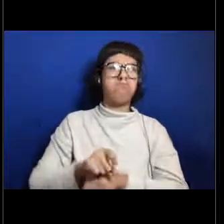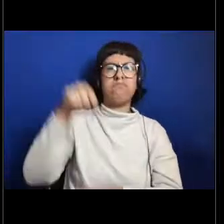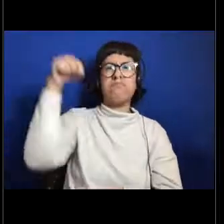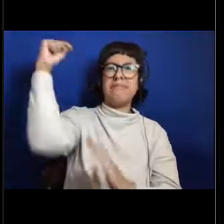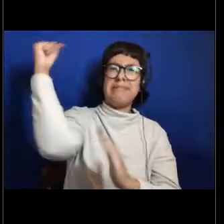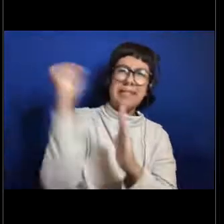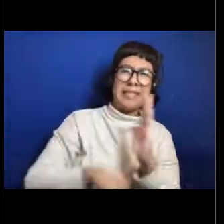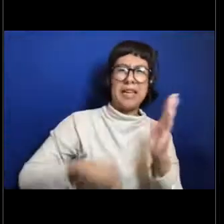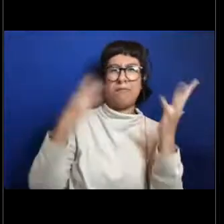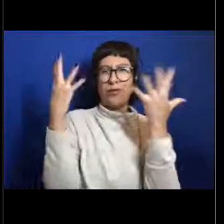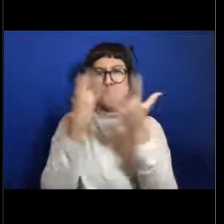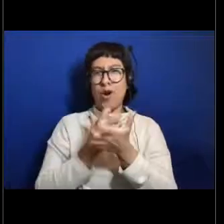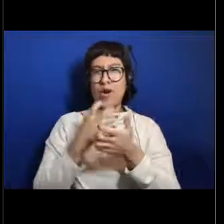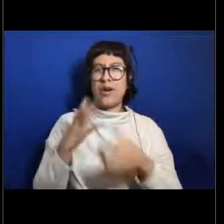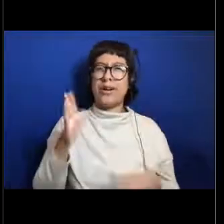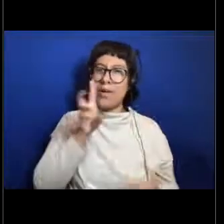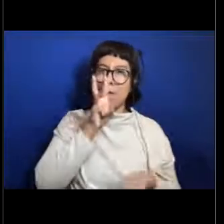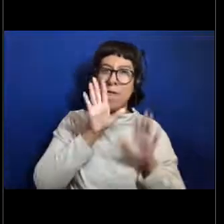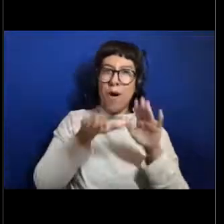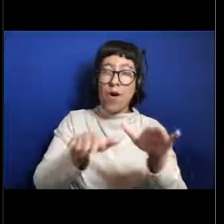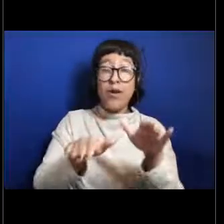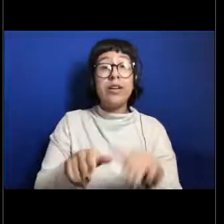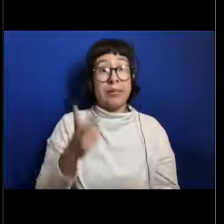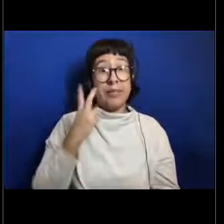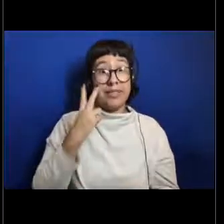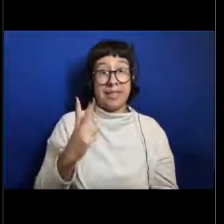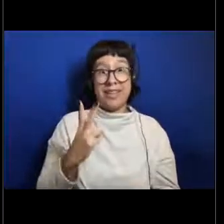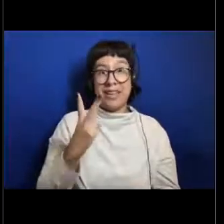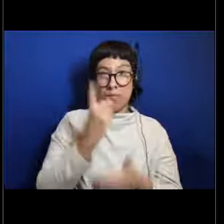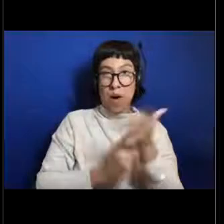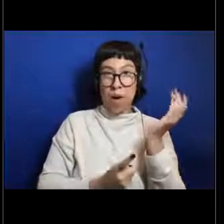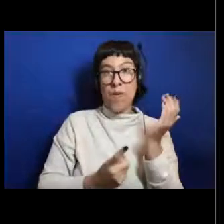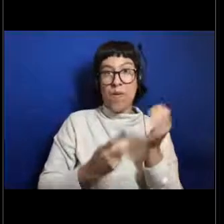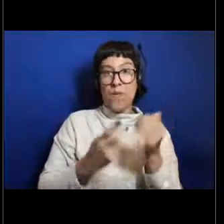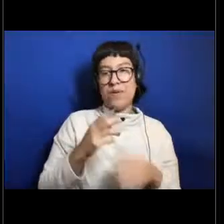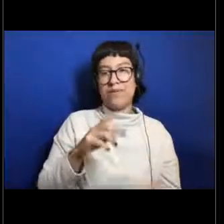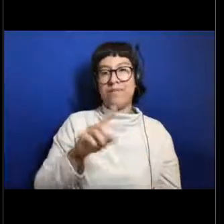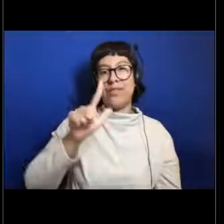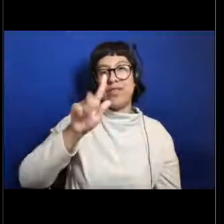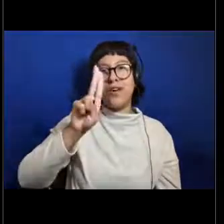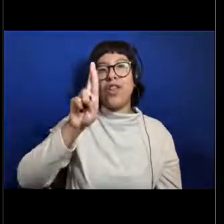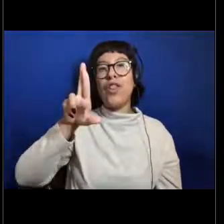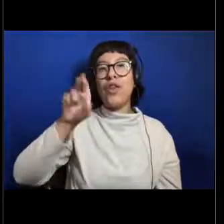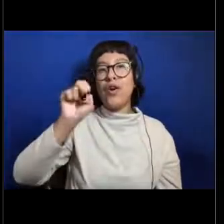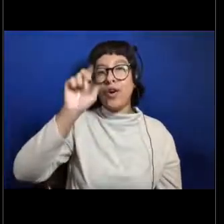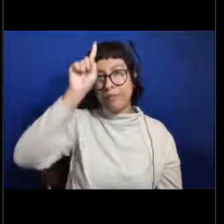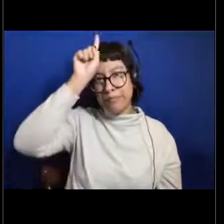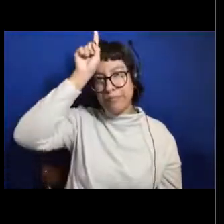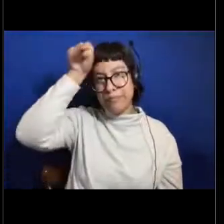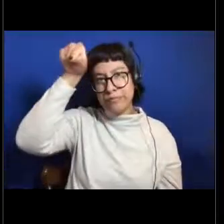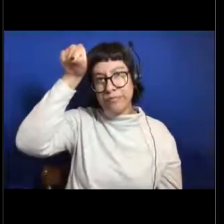So they have these little lures and you can see that in both the image and in the video, where they've got a little tiny,